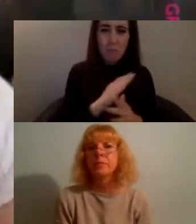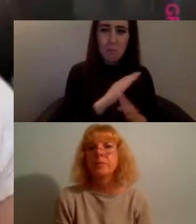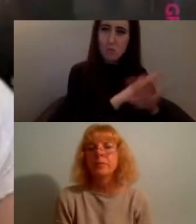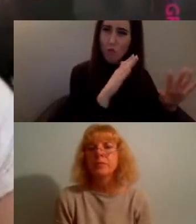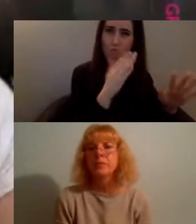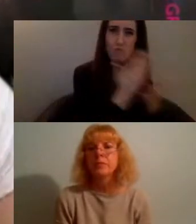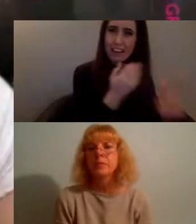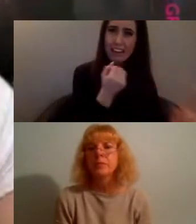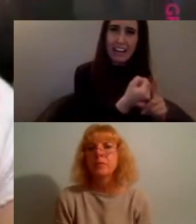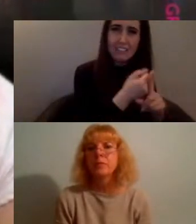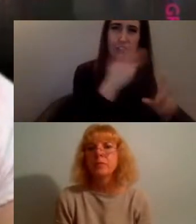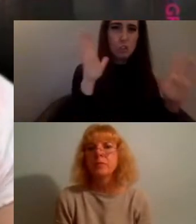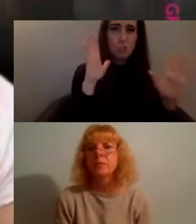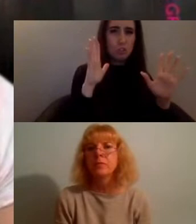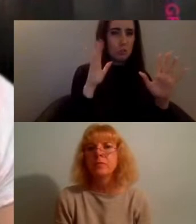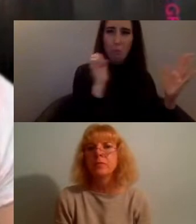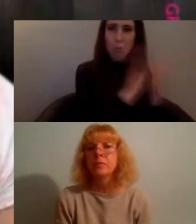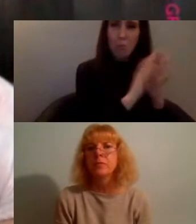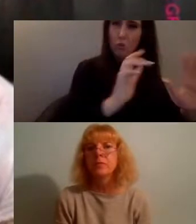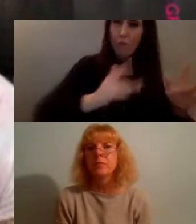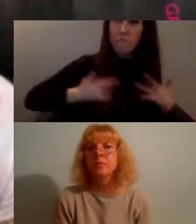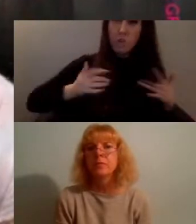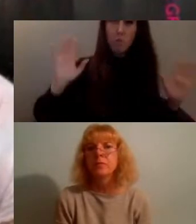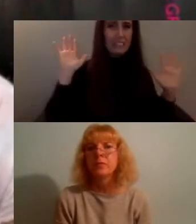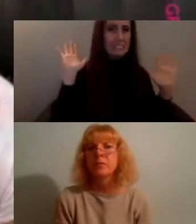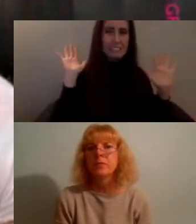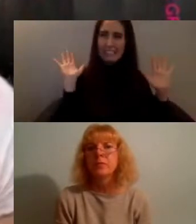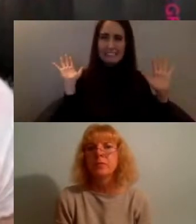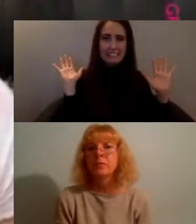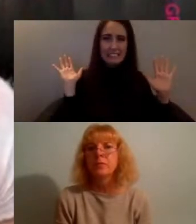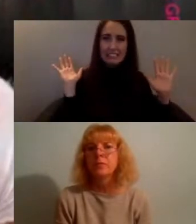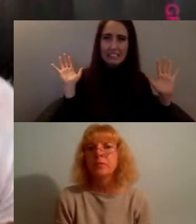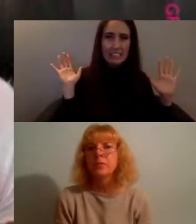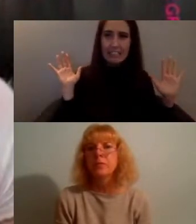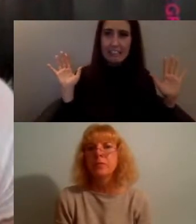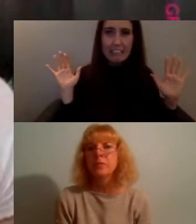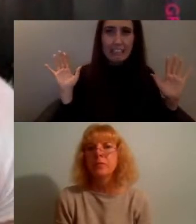activism but actually you're not talking about what people have have been doing and are doing and